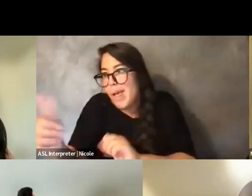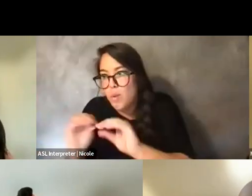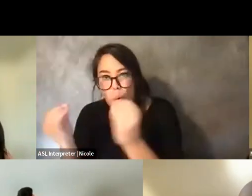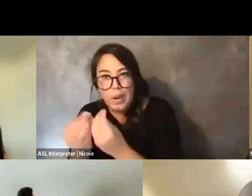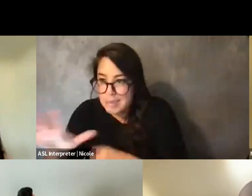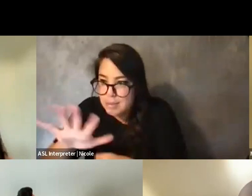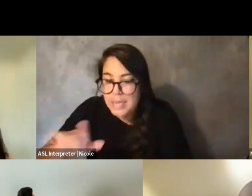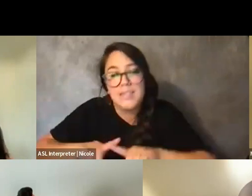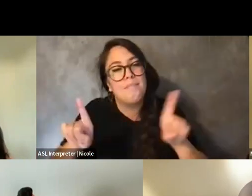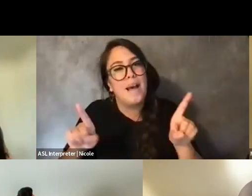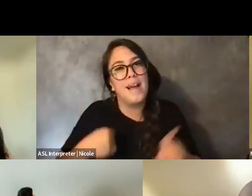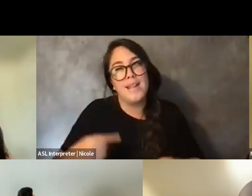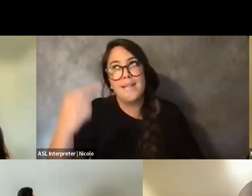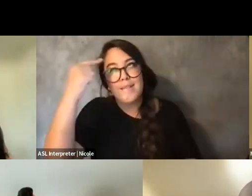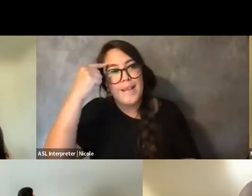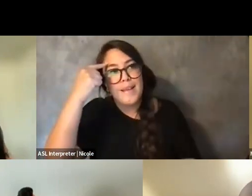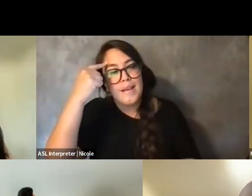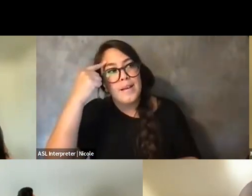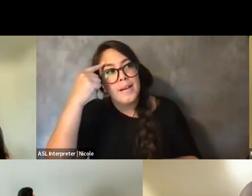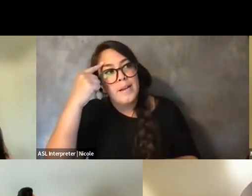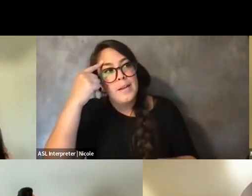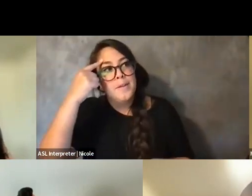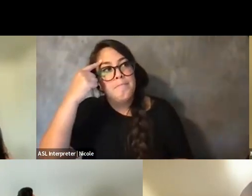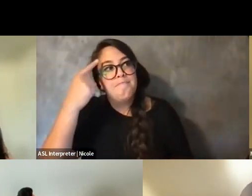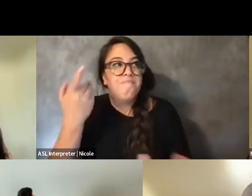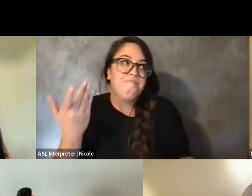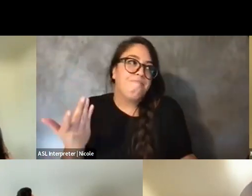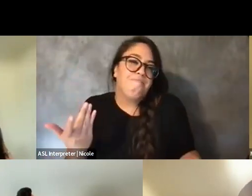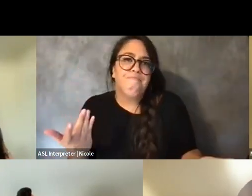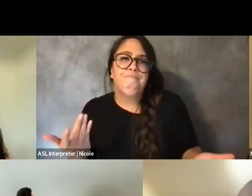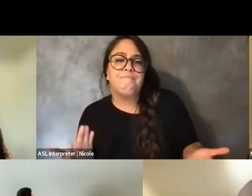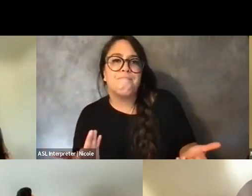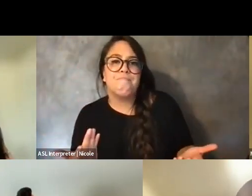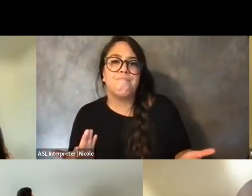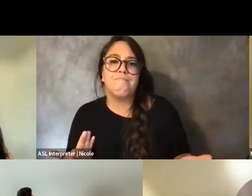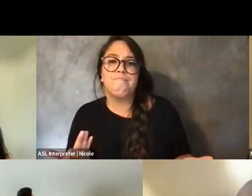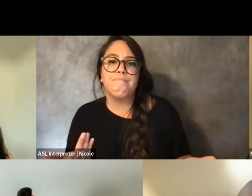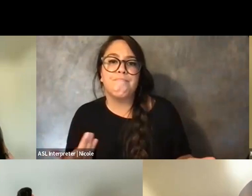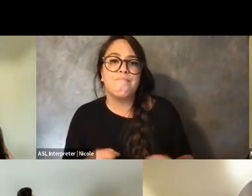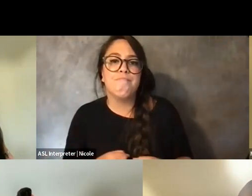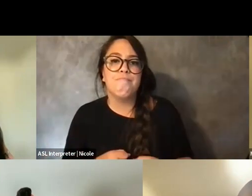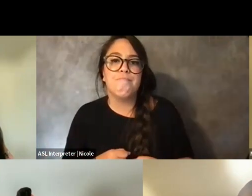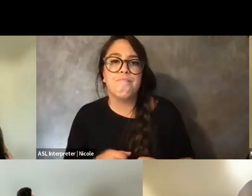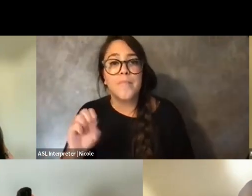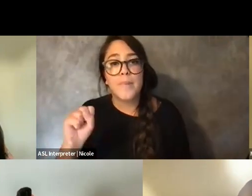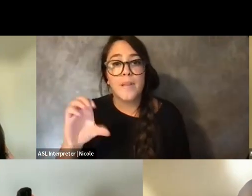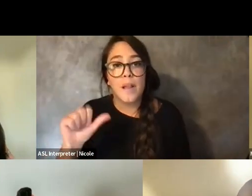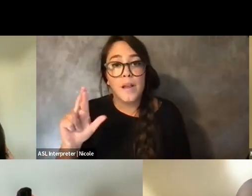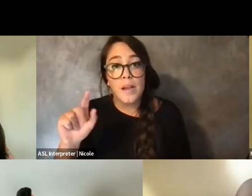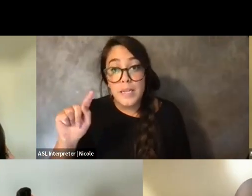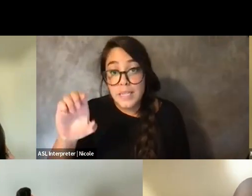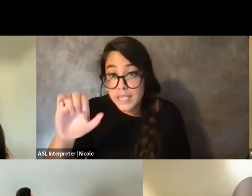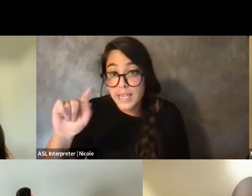a scarcity model can allow us to accept just whatever.